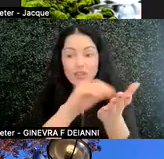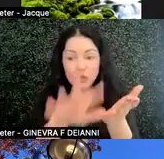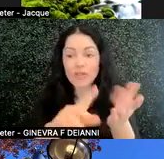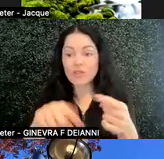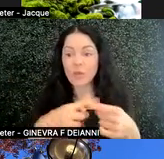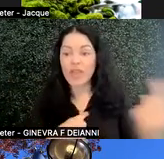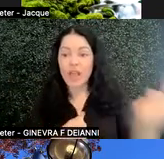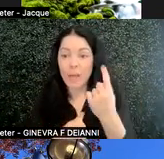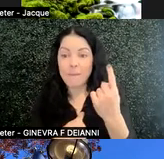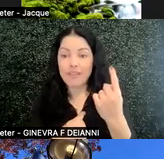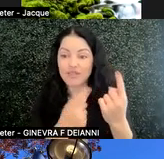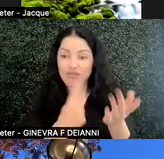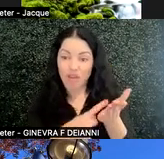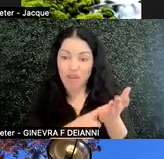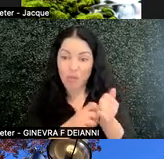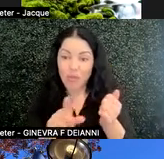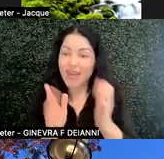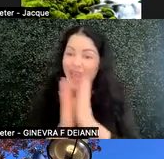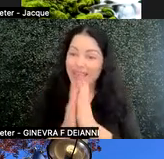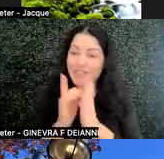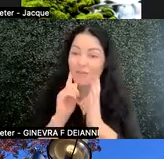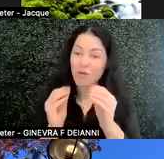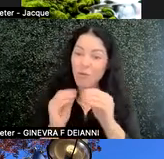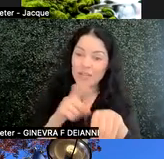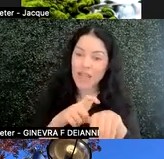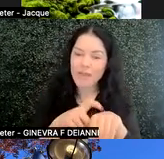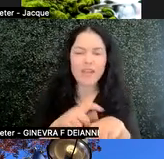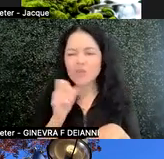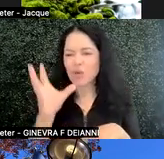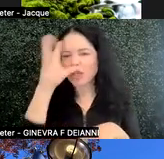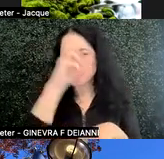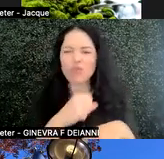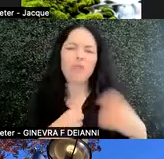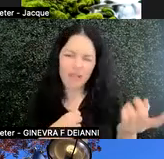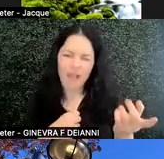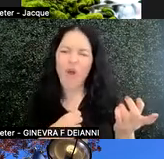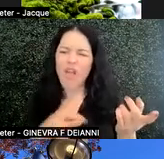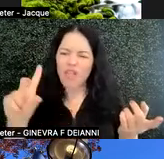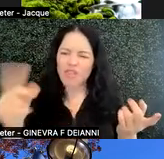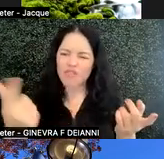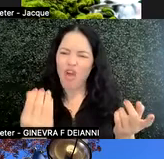So instead of assuming everyone's giving the dog ate my homework reason, understanding